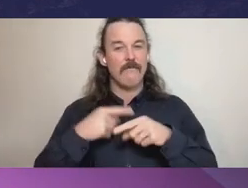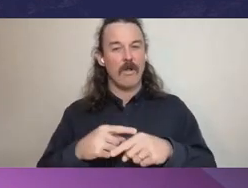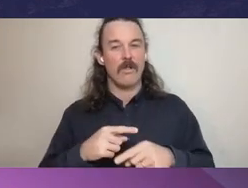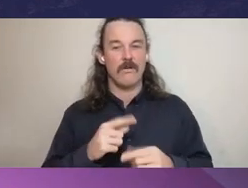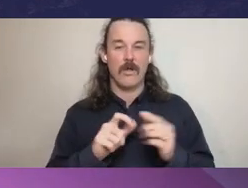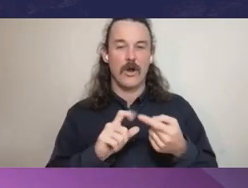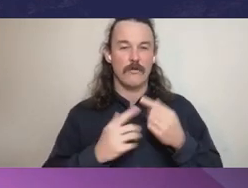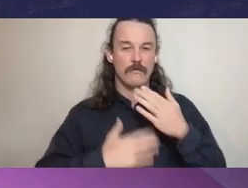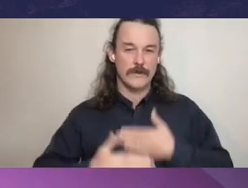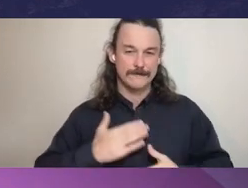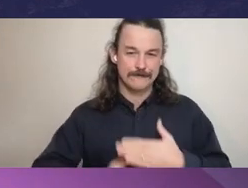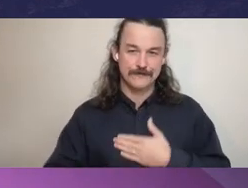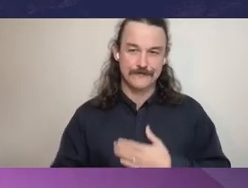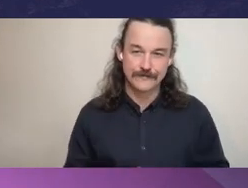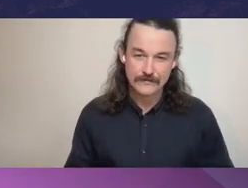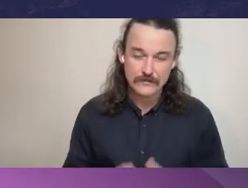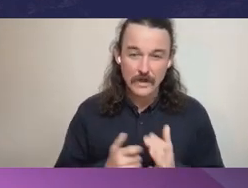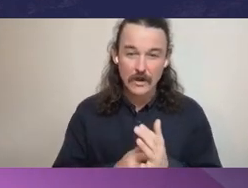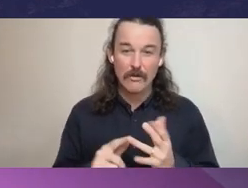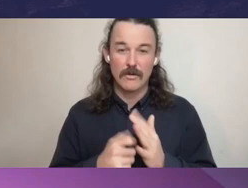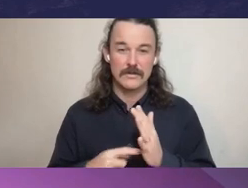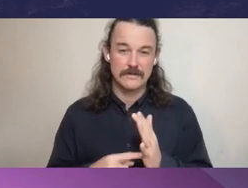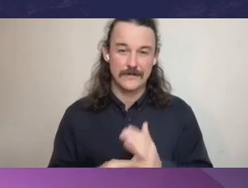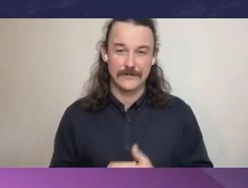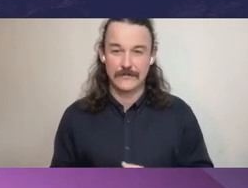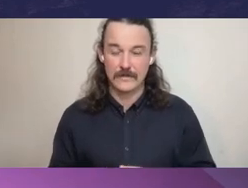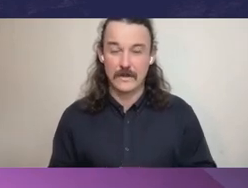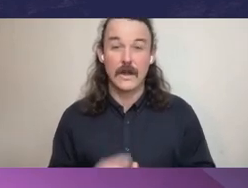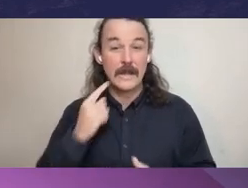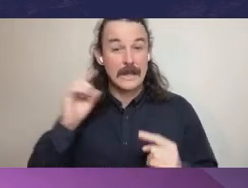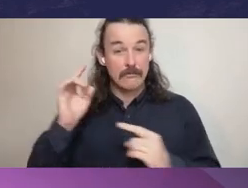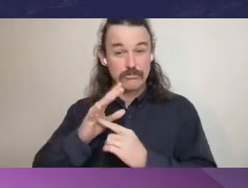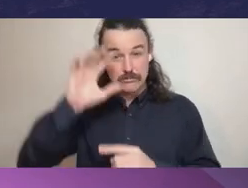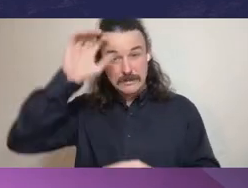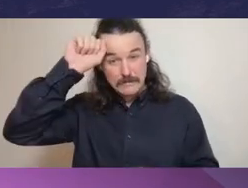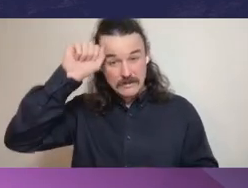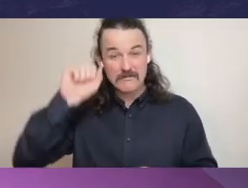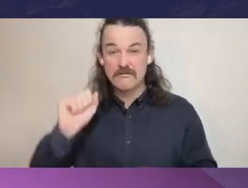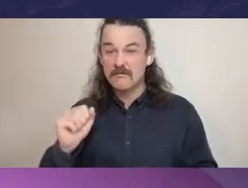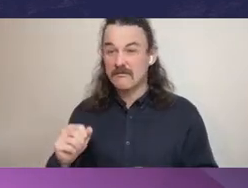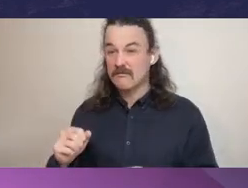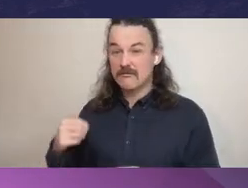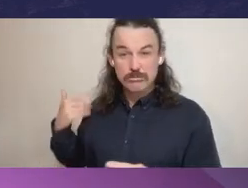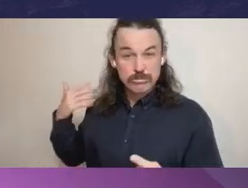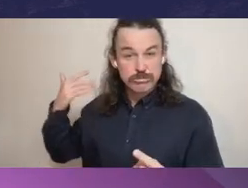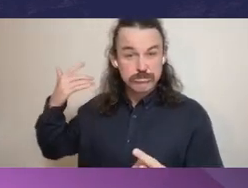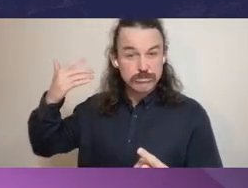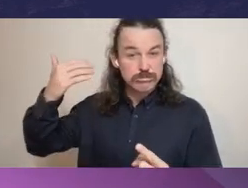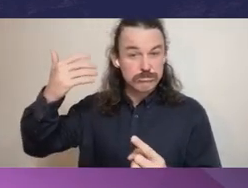because it's important to remember historically and as things presently stand, the advisor is first and foremost